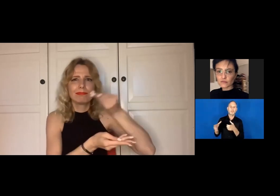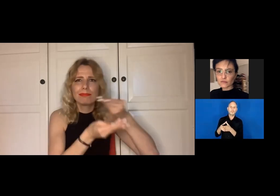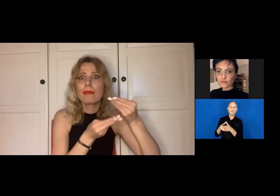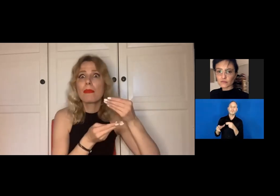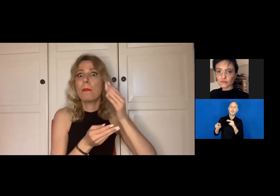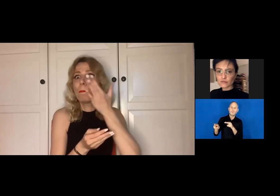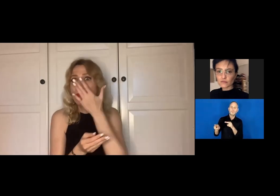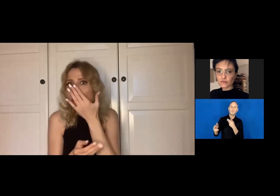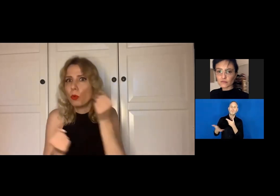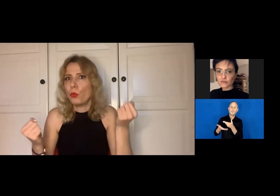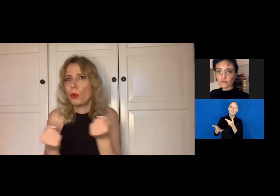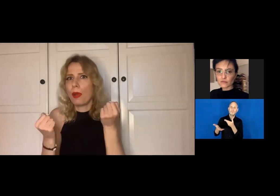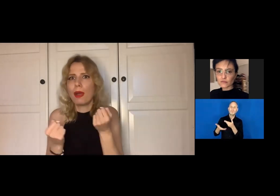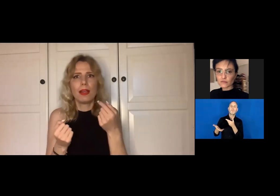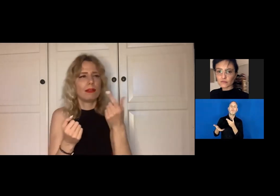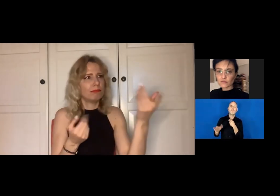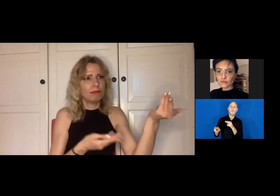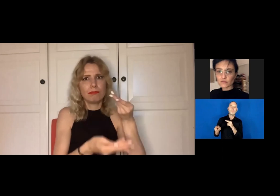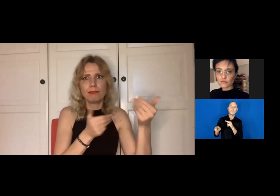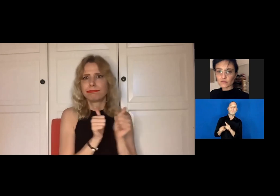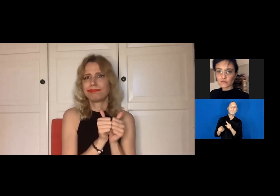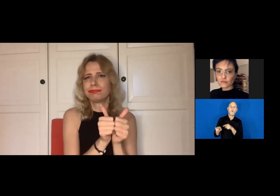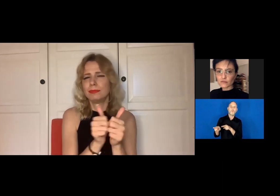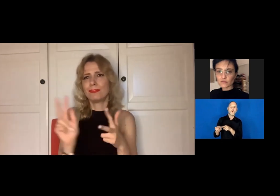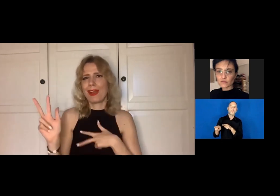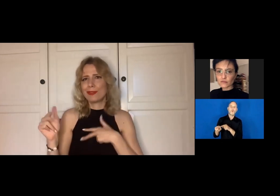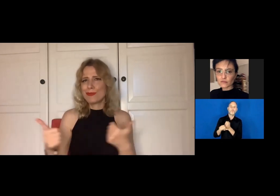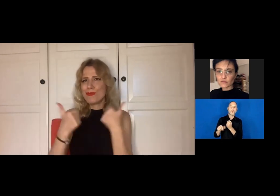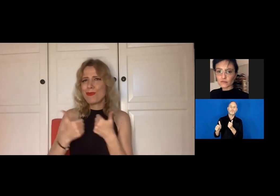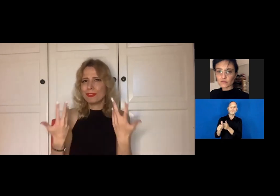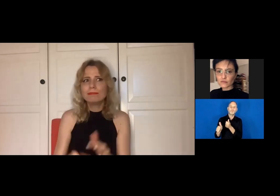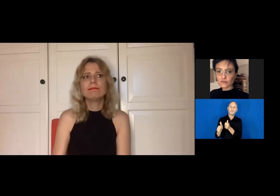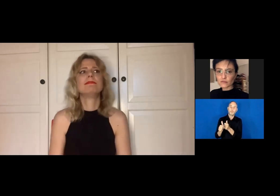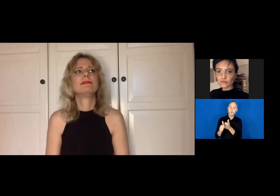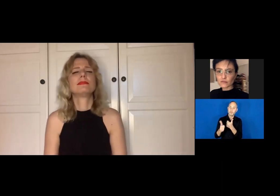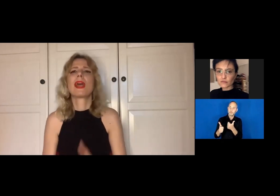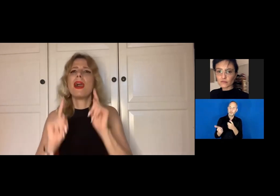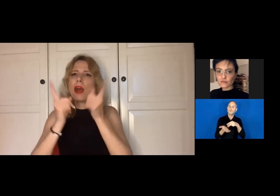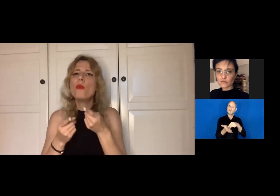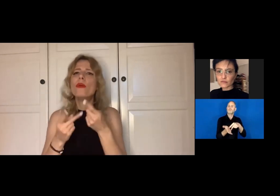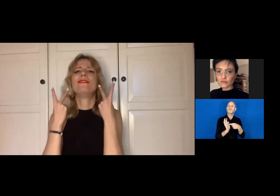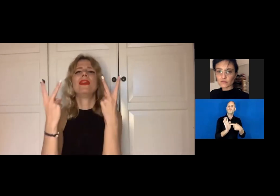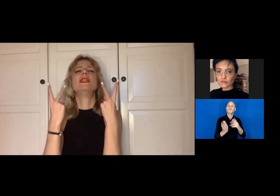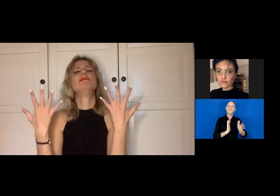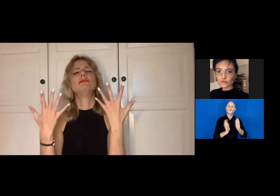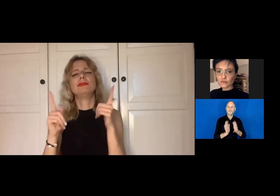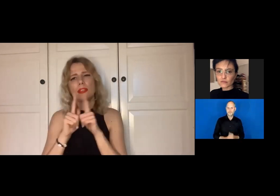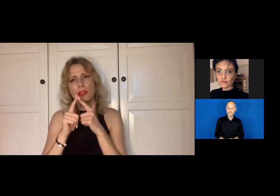and talking to other interpreters about it. And that we all go the same way along together. We give each other feedback.